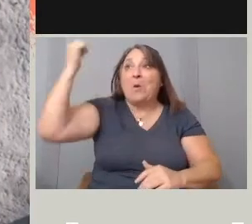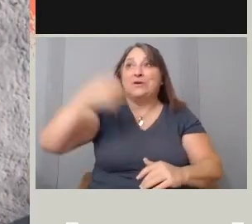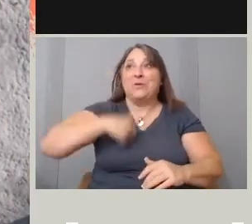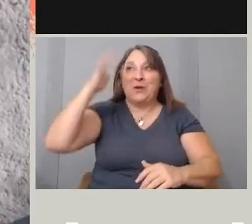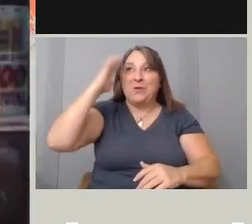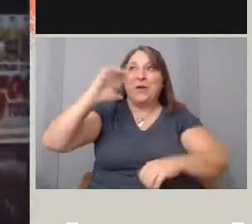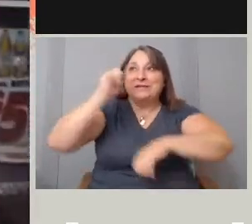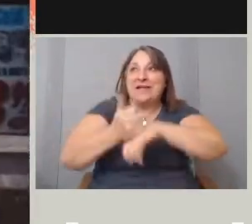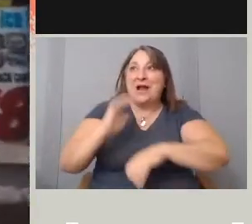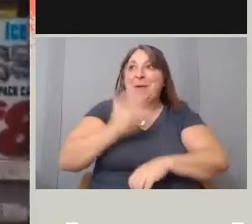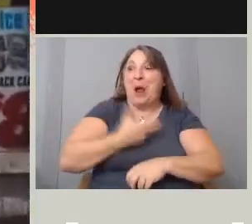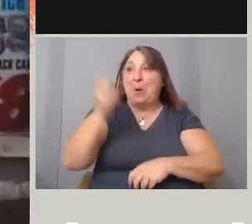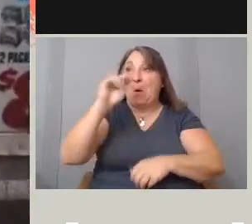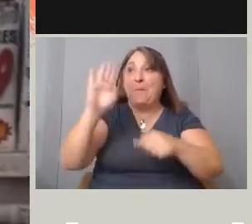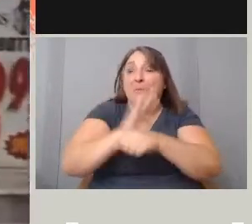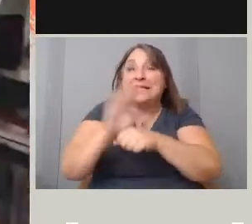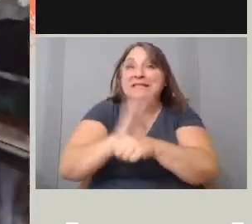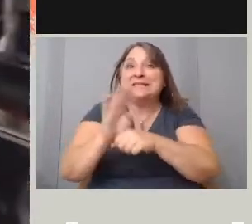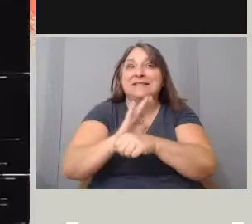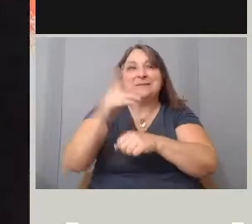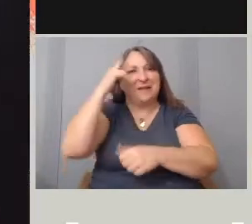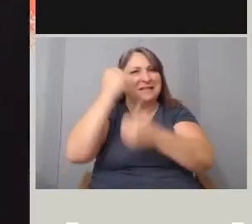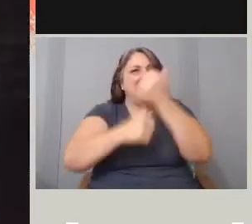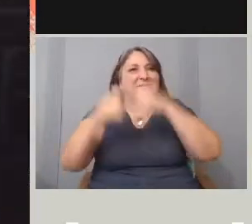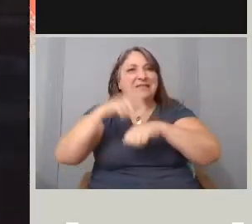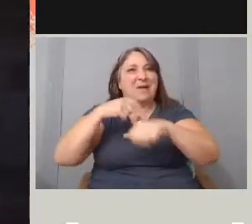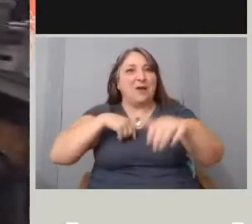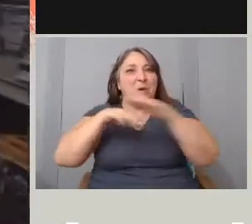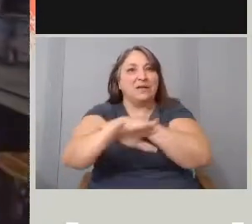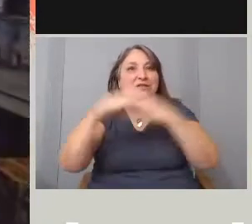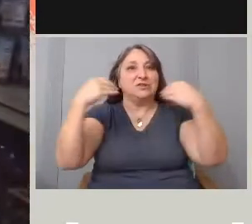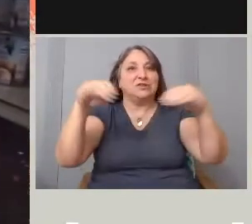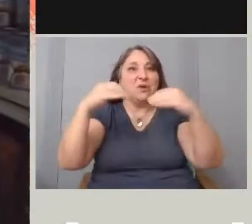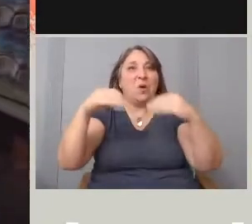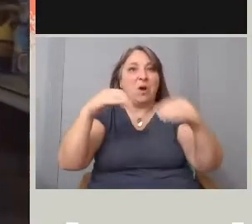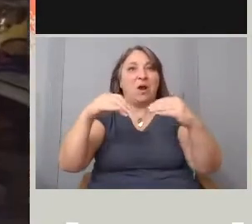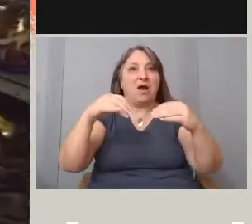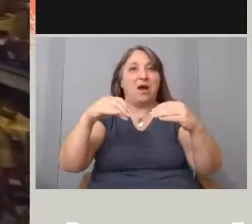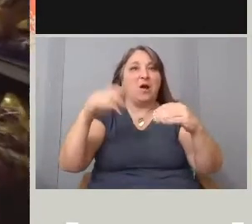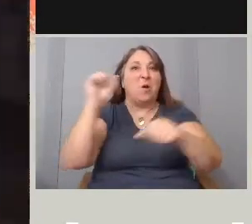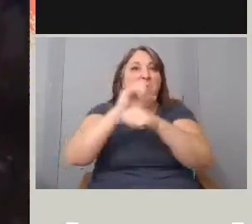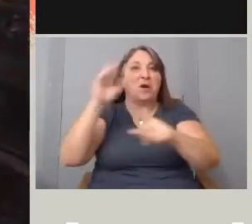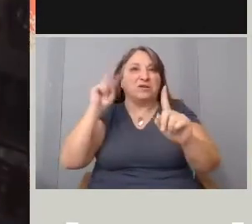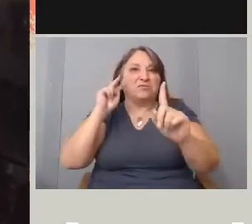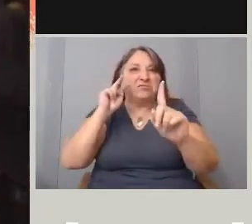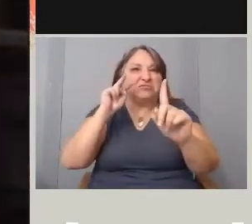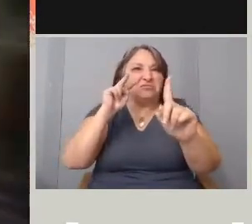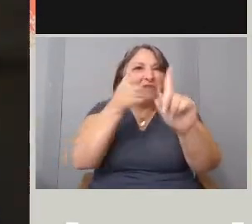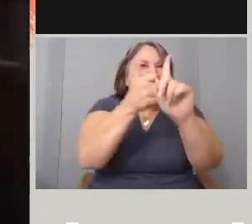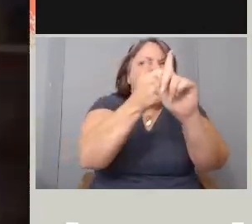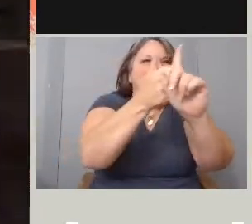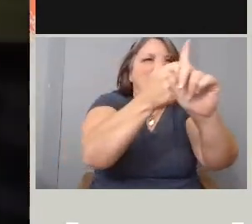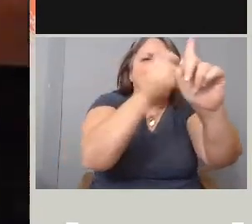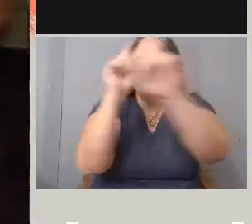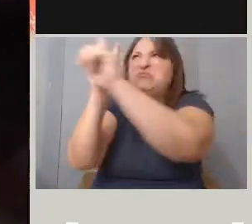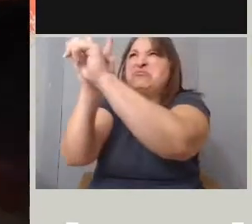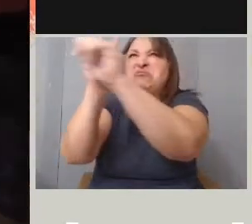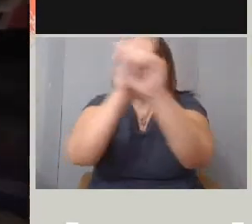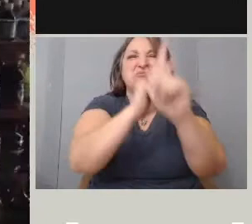because every time we go into the store they either followed us, giving us dirty looks, disrespecting us.